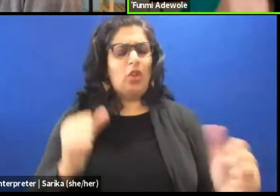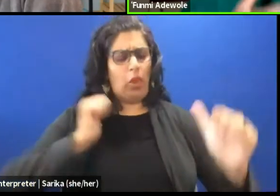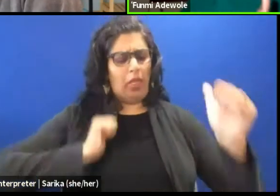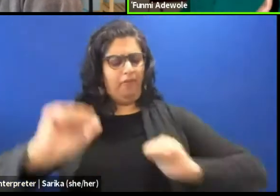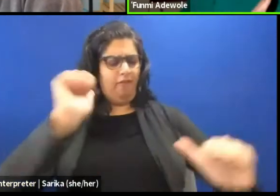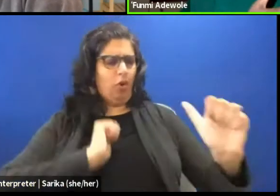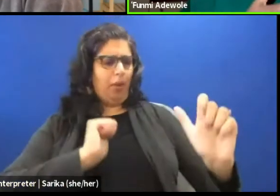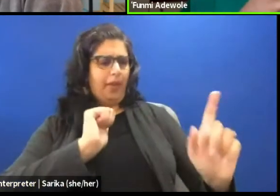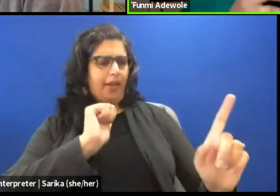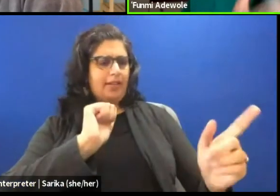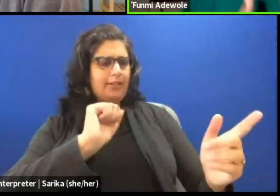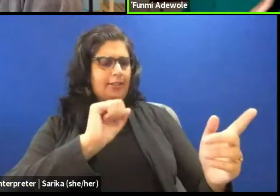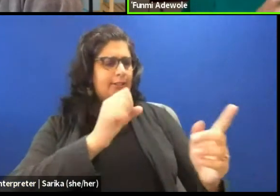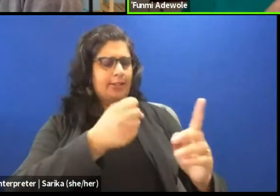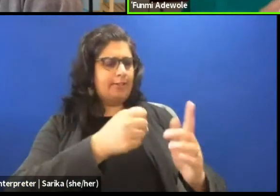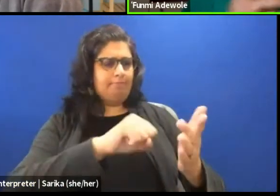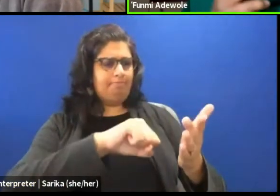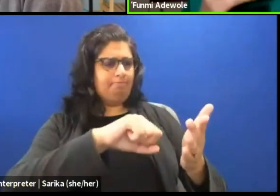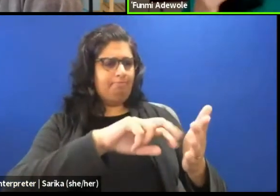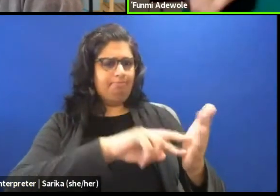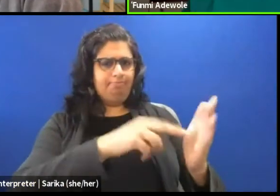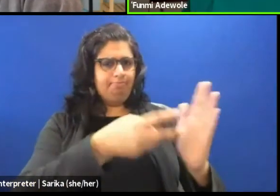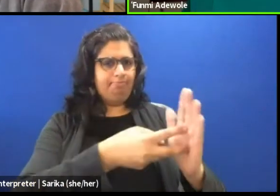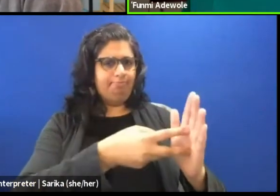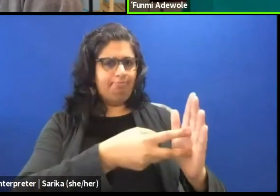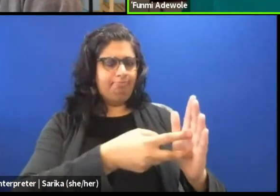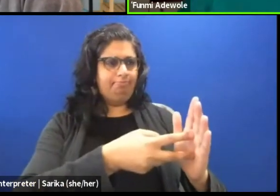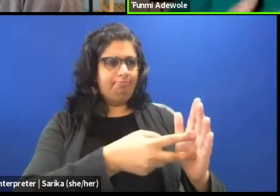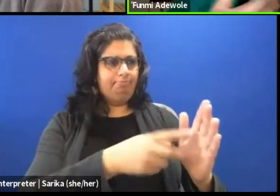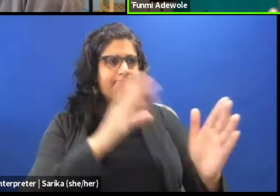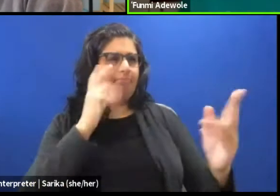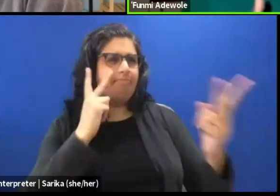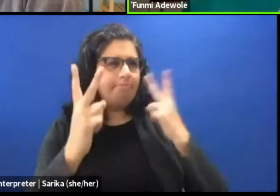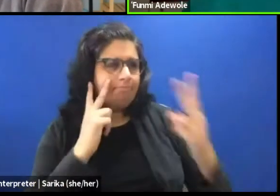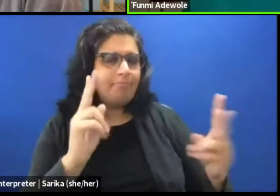through how codes, symbols, visuals, movements,